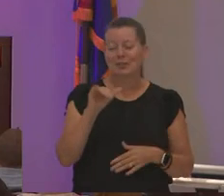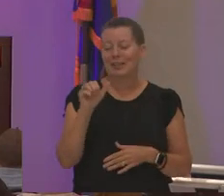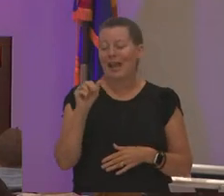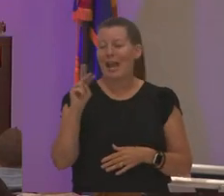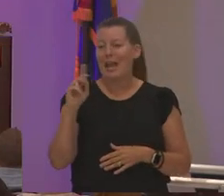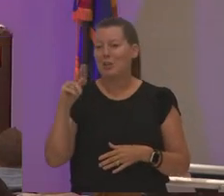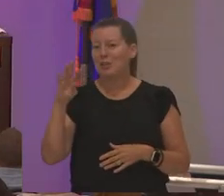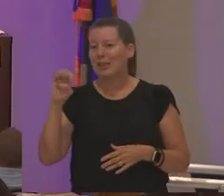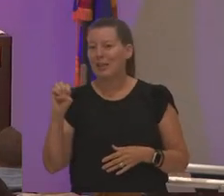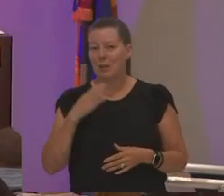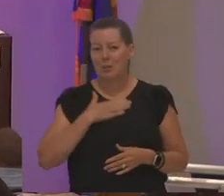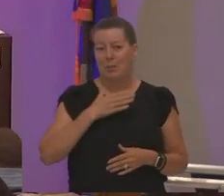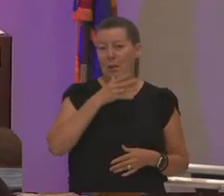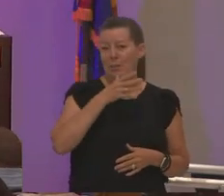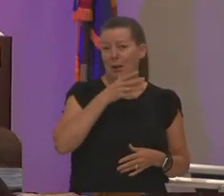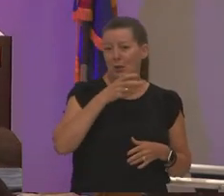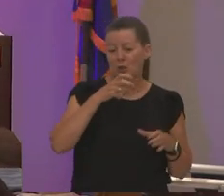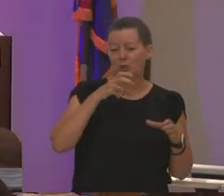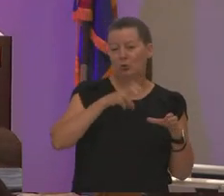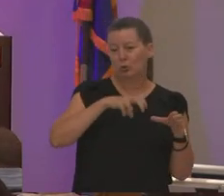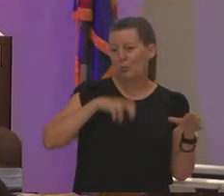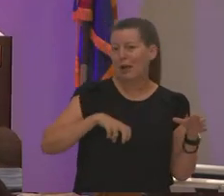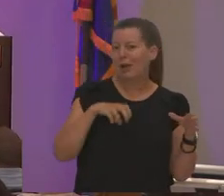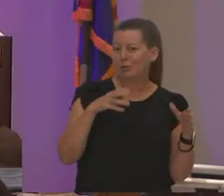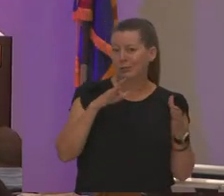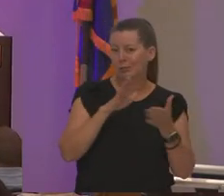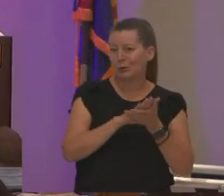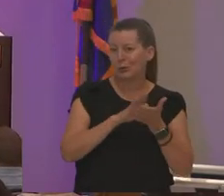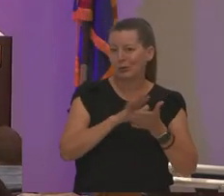out of school in the ninth grade she was actually taken out of school in the ninth grade